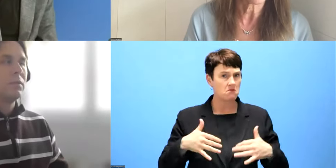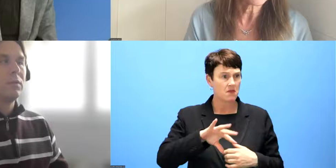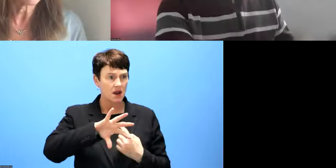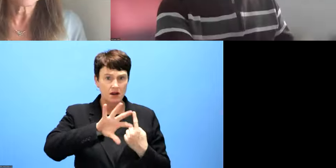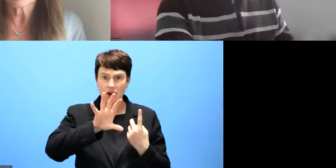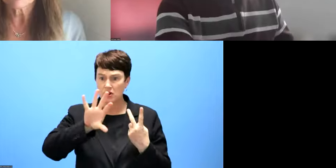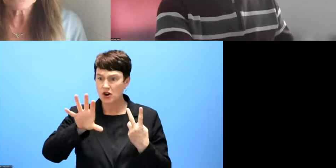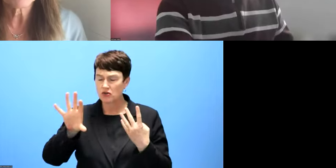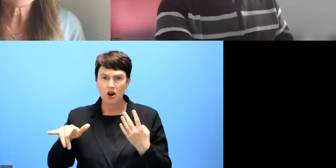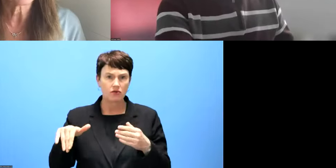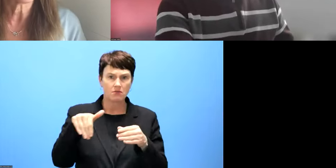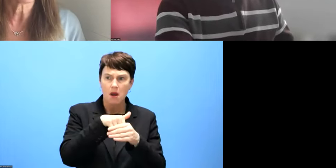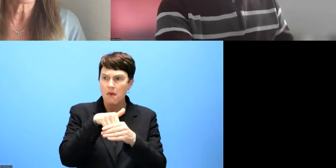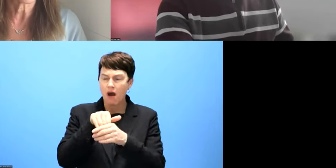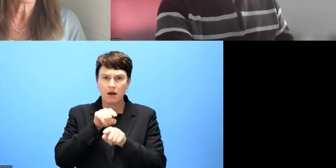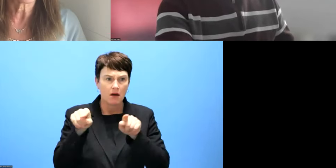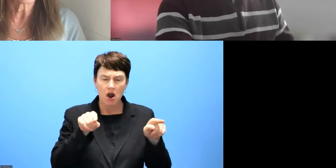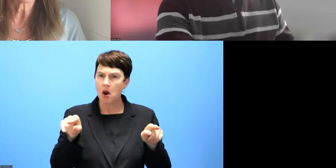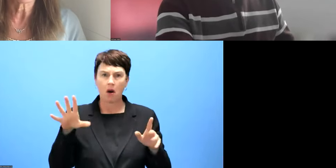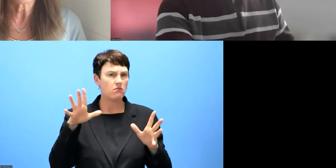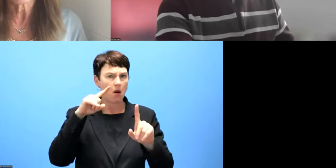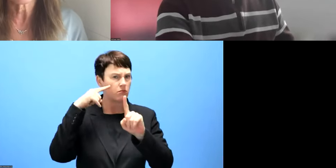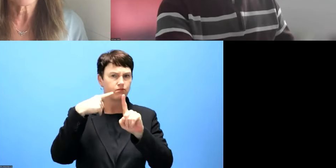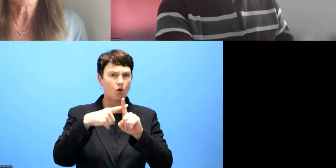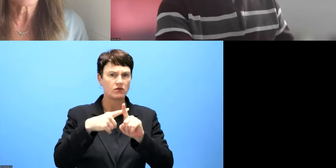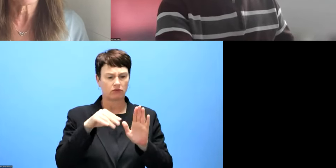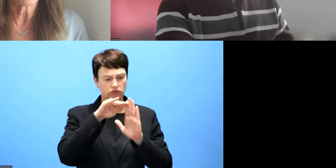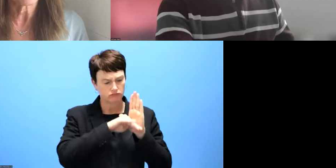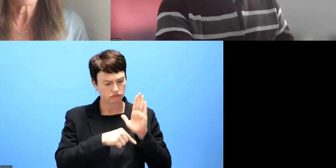and positive to the enforcement and everything around the directive. During the transition,